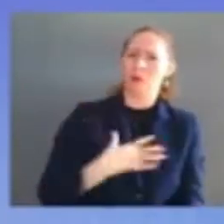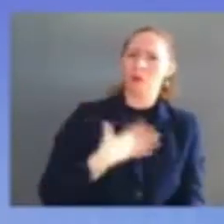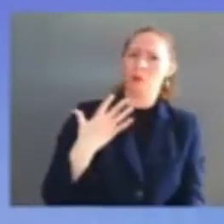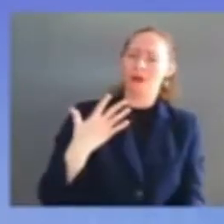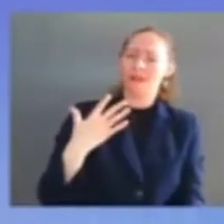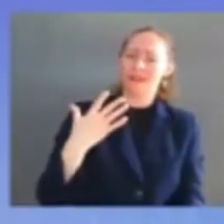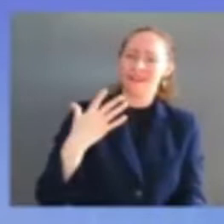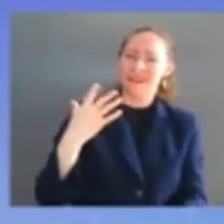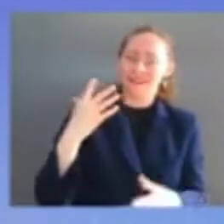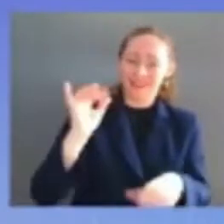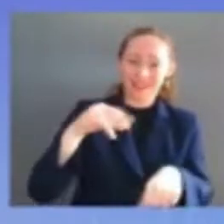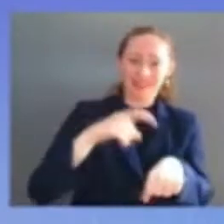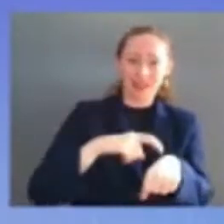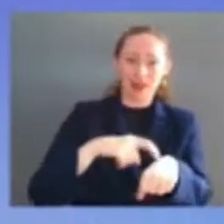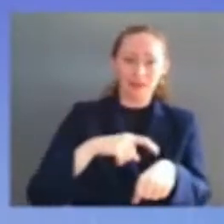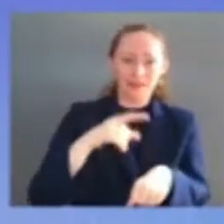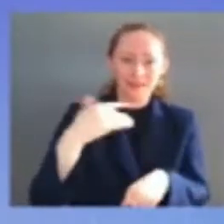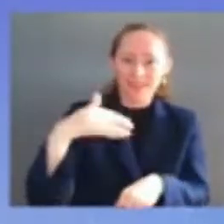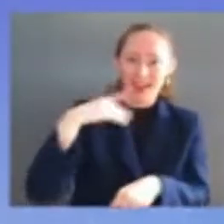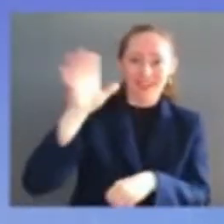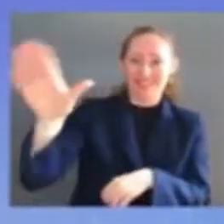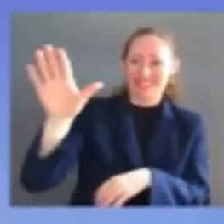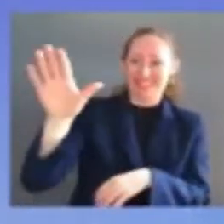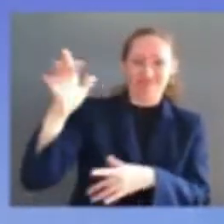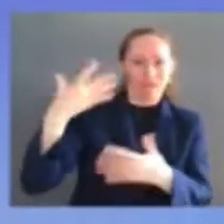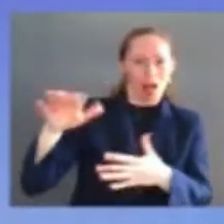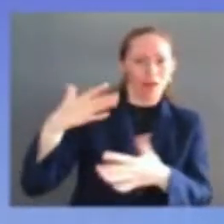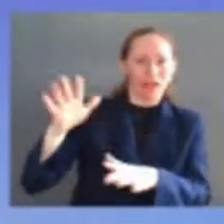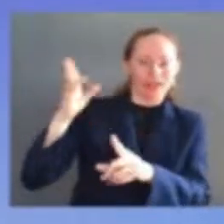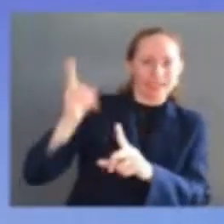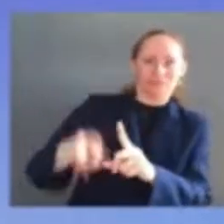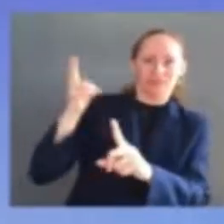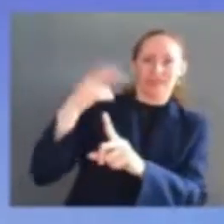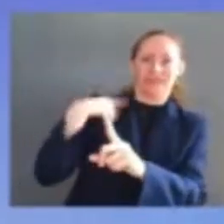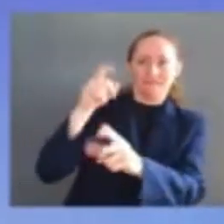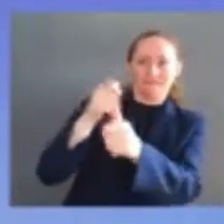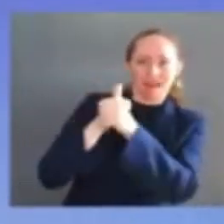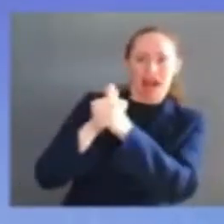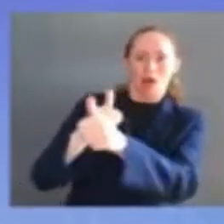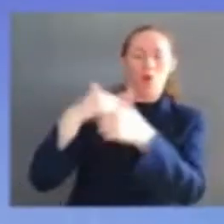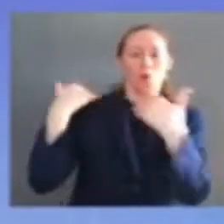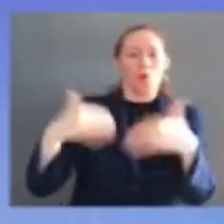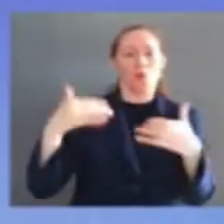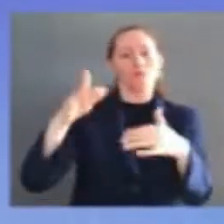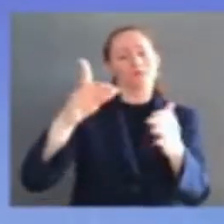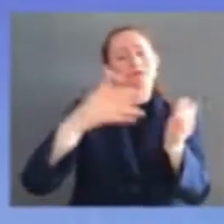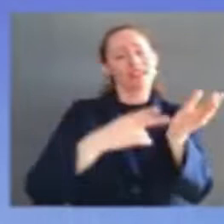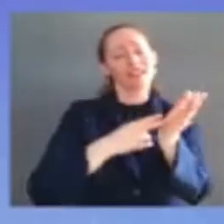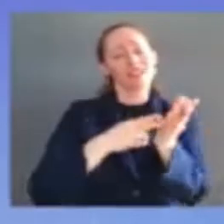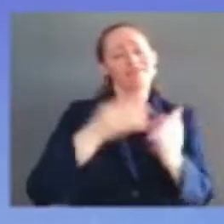to be able to do so with even the smallest amount of his wisdom grace